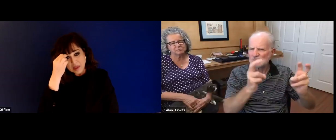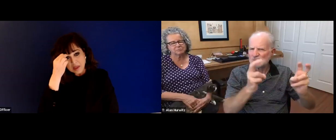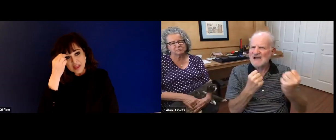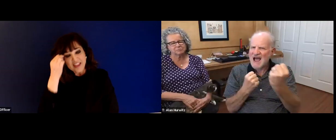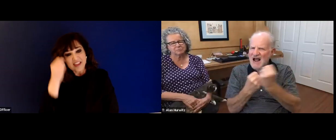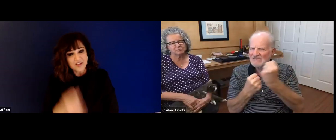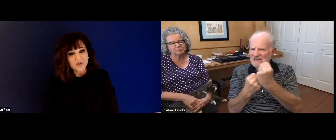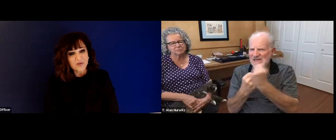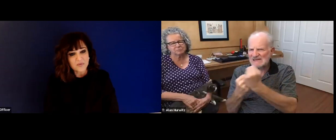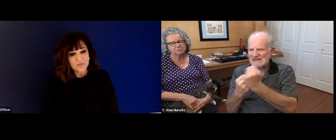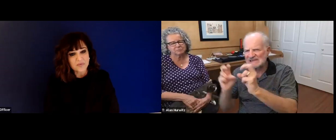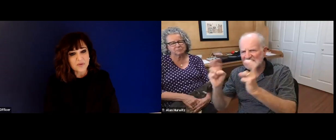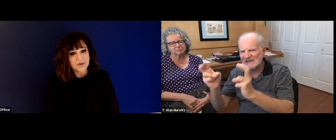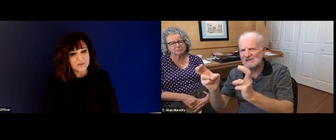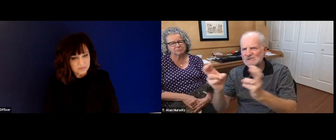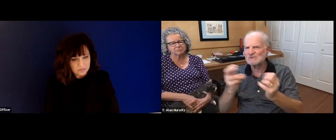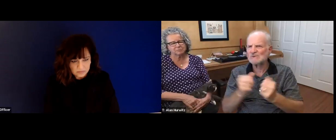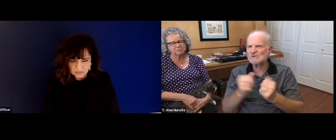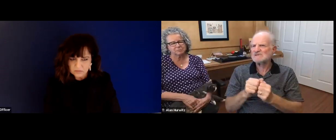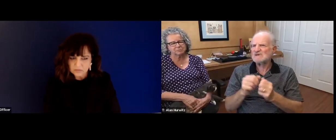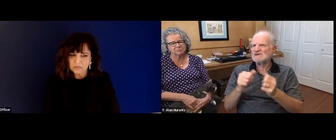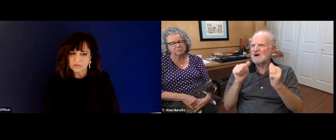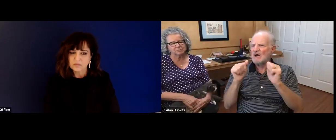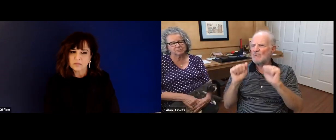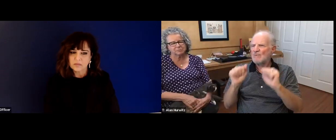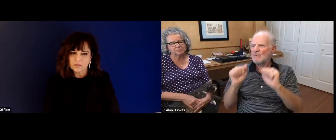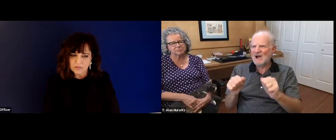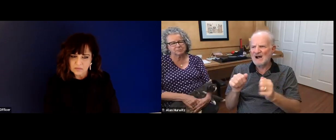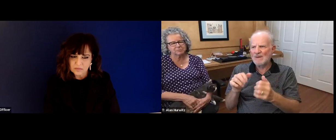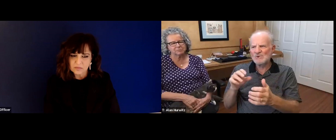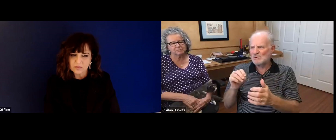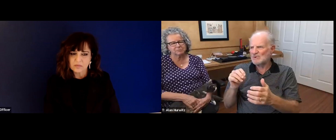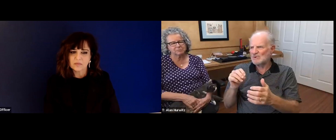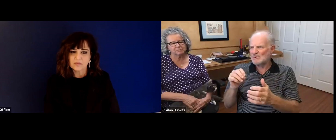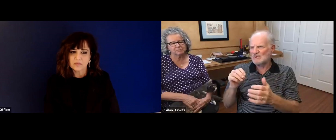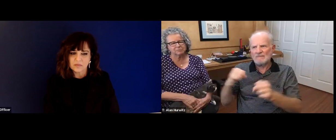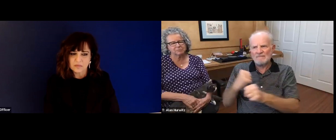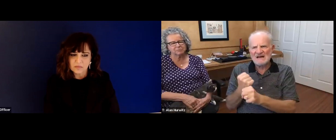Like I said from all over the country. We're dealing with lots